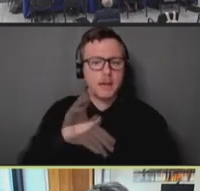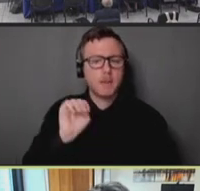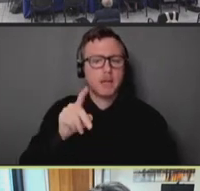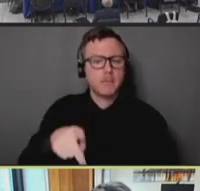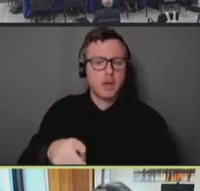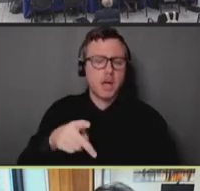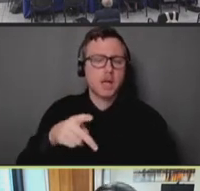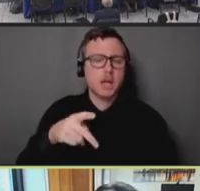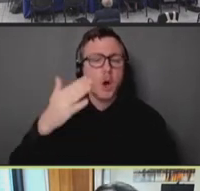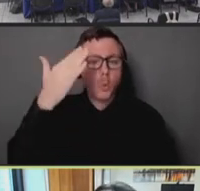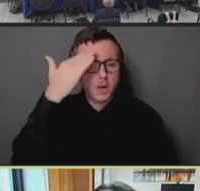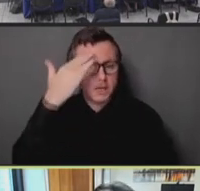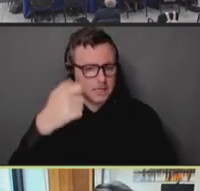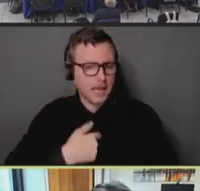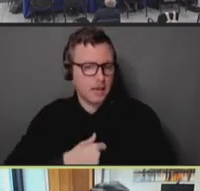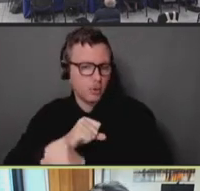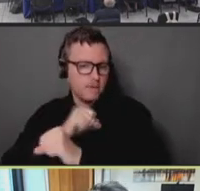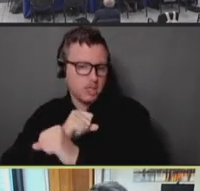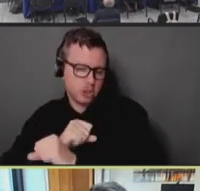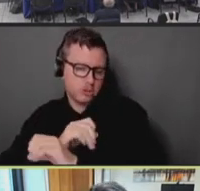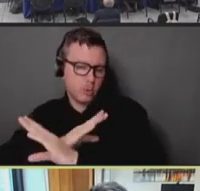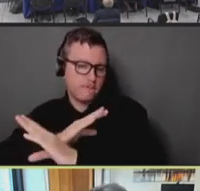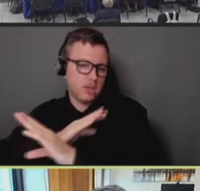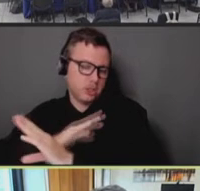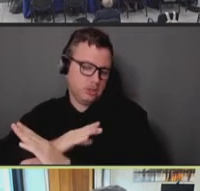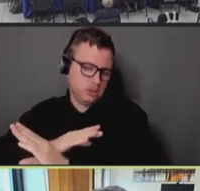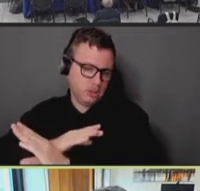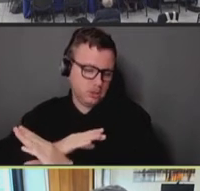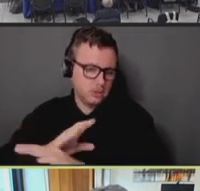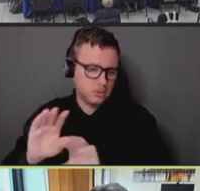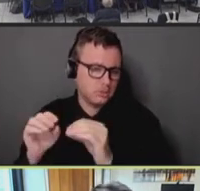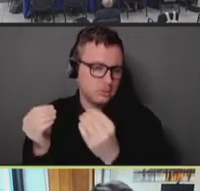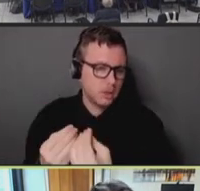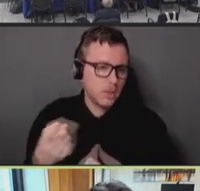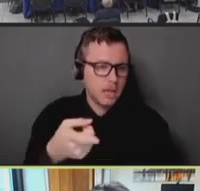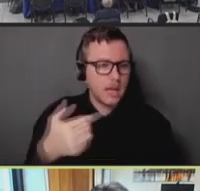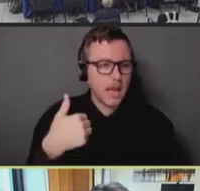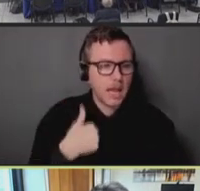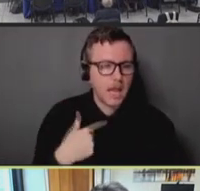Which is to lean into organizations that have credible messengers, that are culturally and